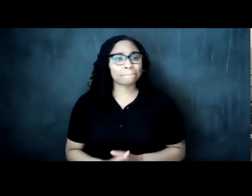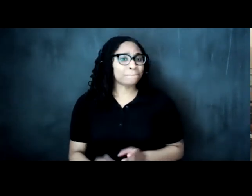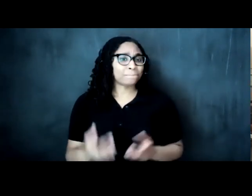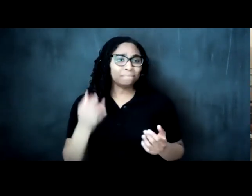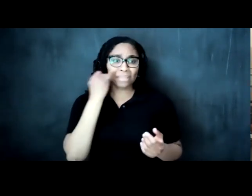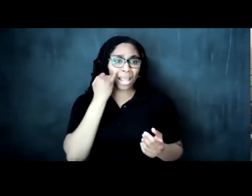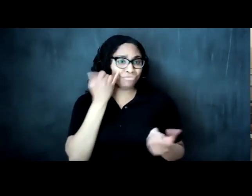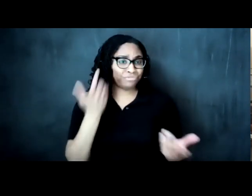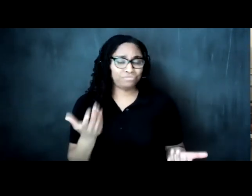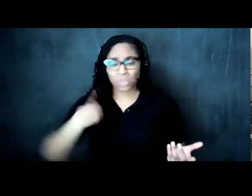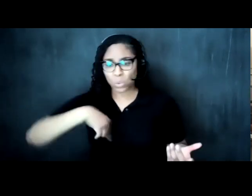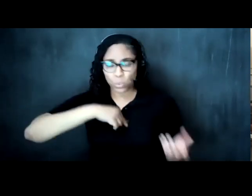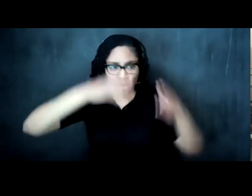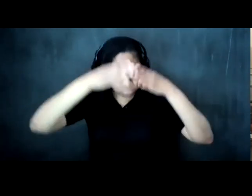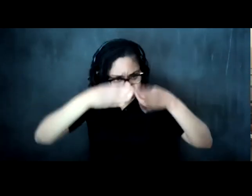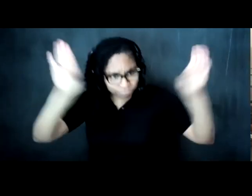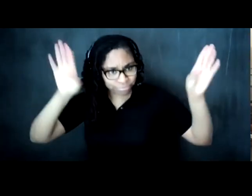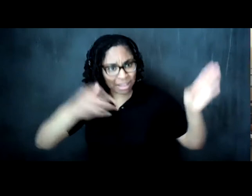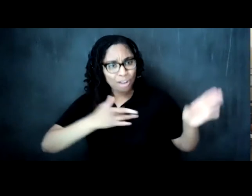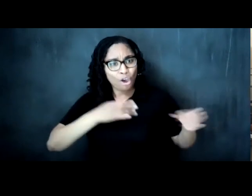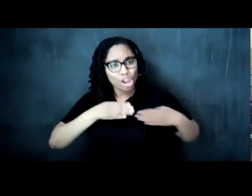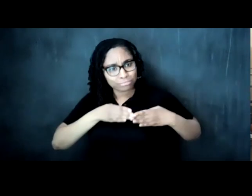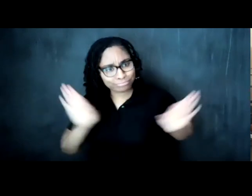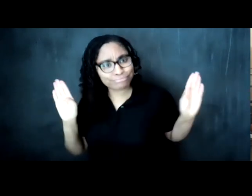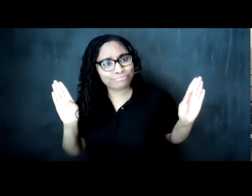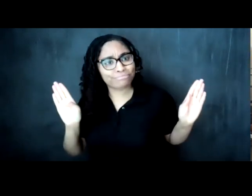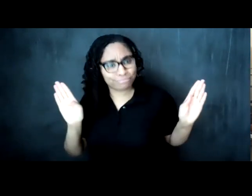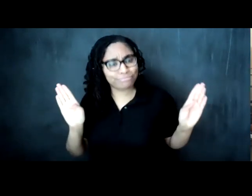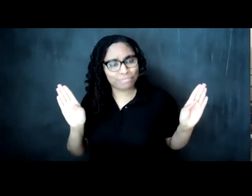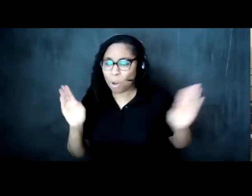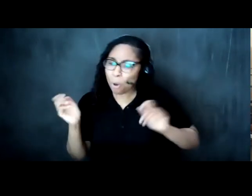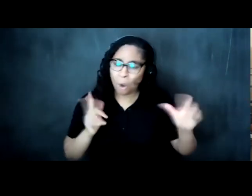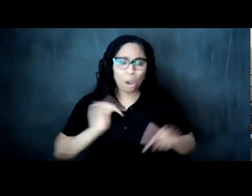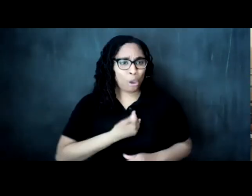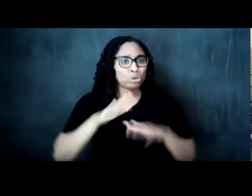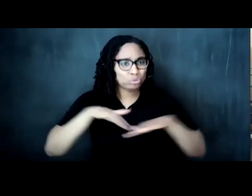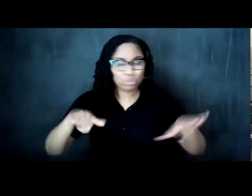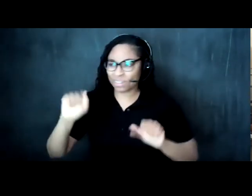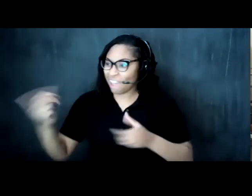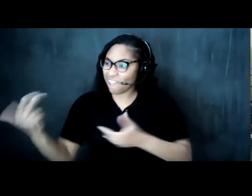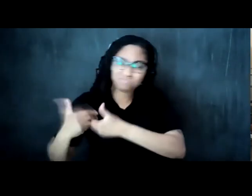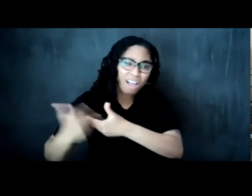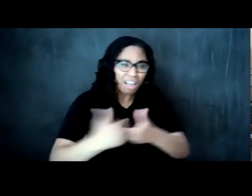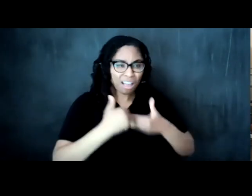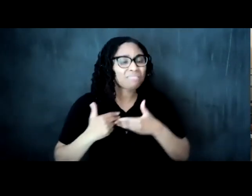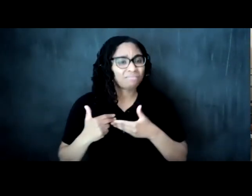and my children and and children in all of our communities can participate in different ways